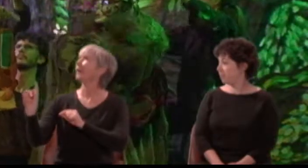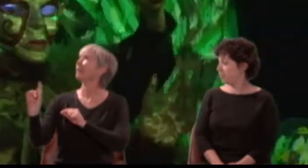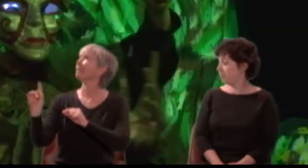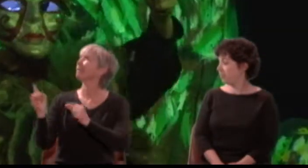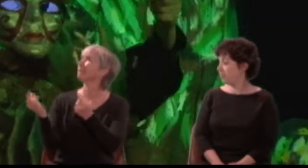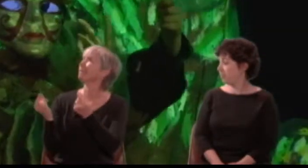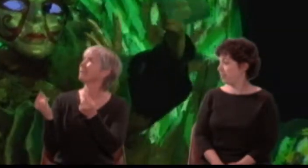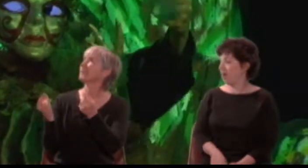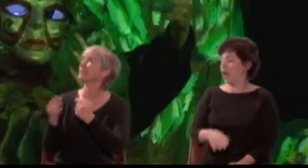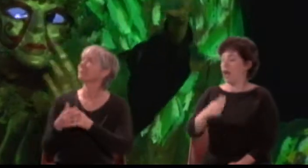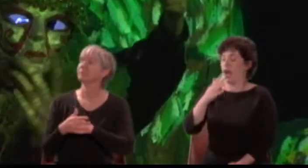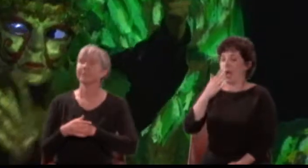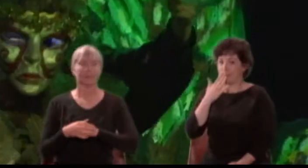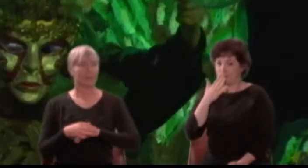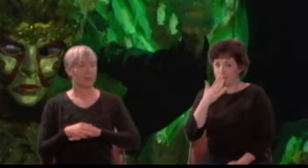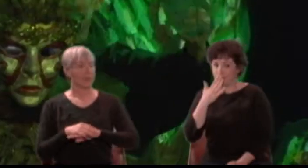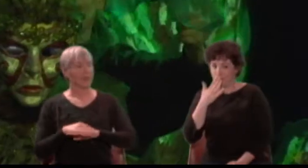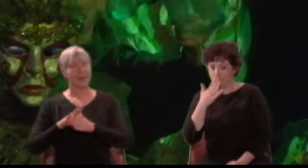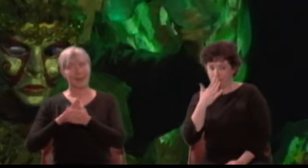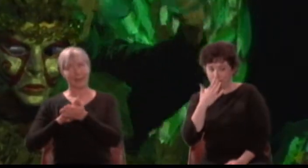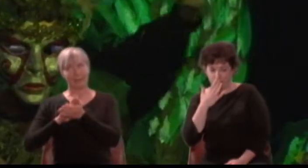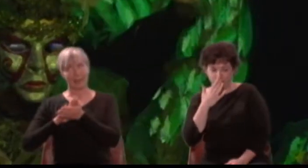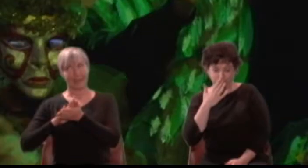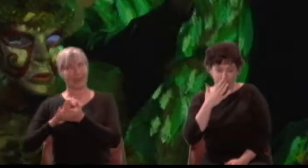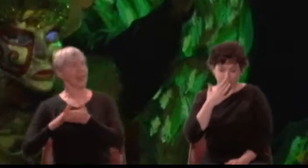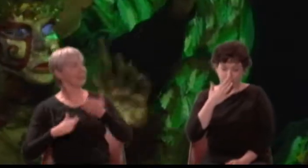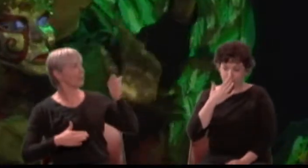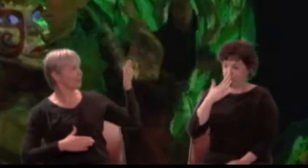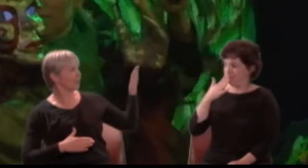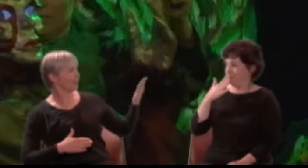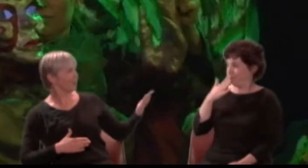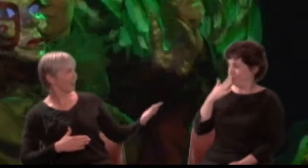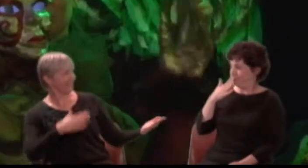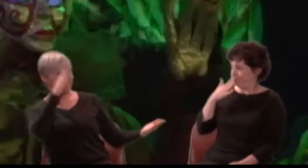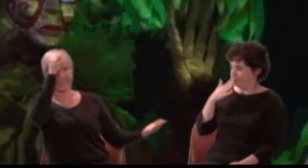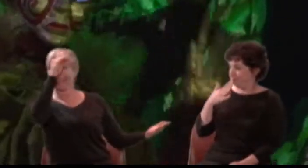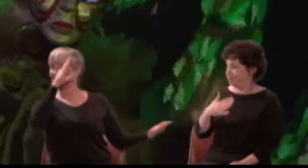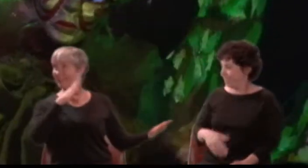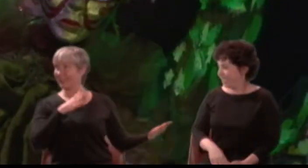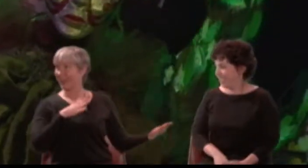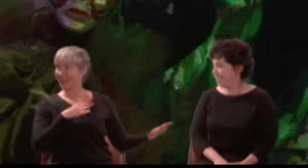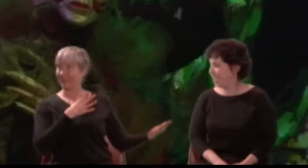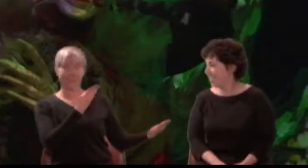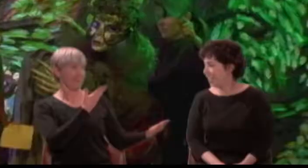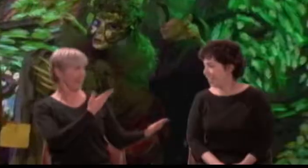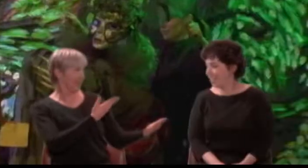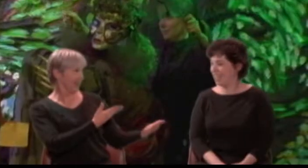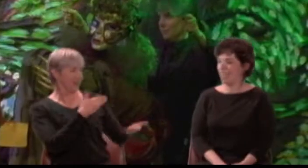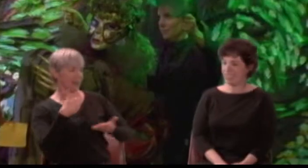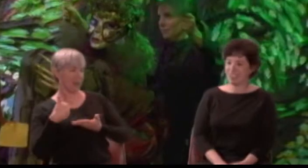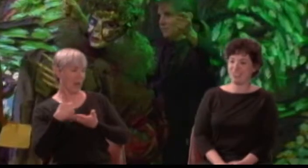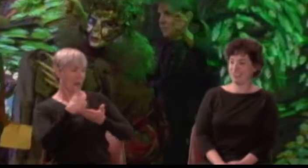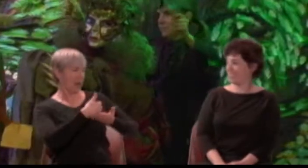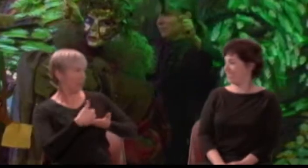Titania: Be kind to this gentleman. Nod to him, elves, and do him courtesies. Peaseblossom: Hail, mortal!